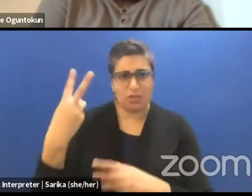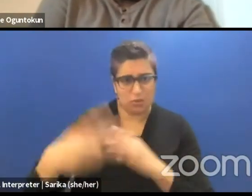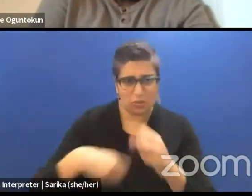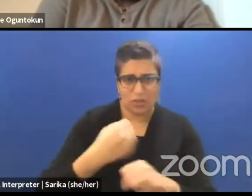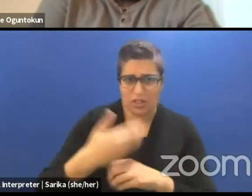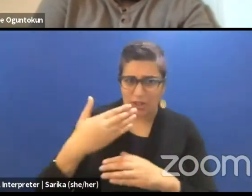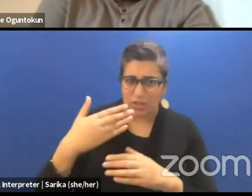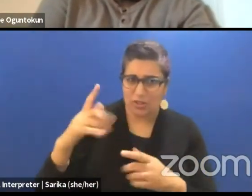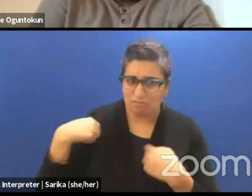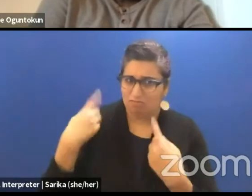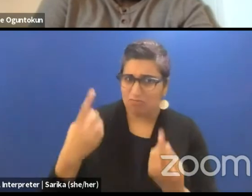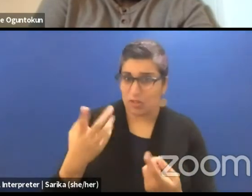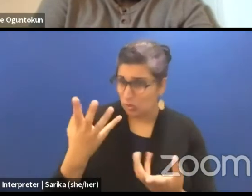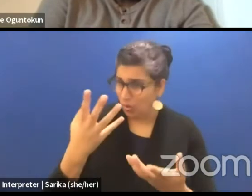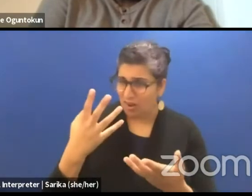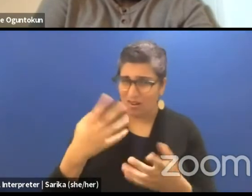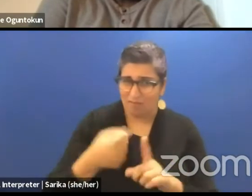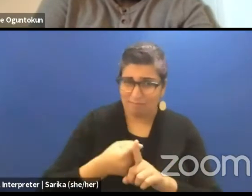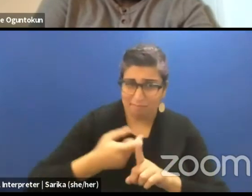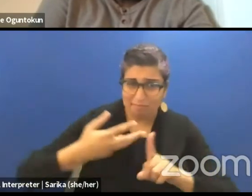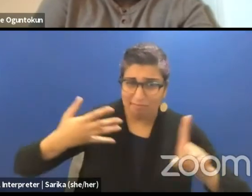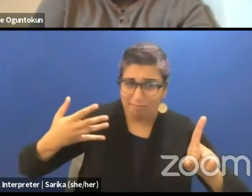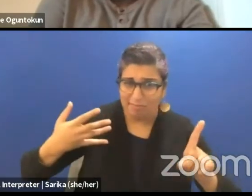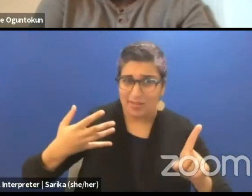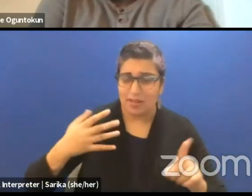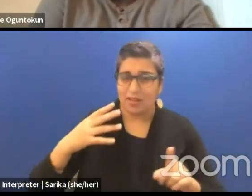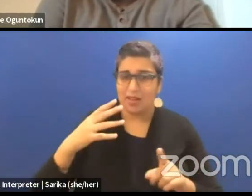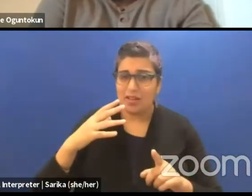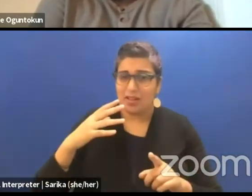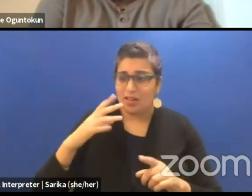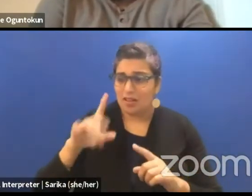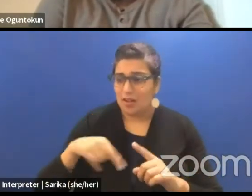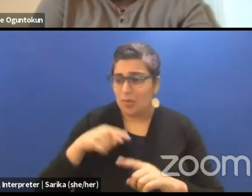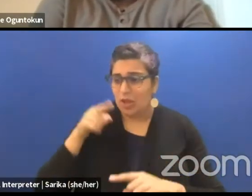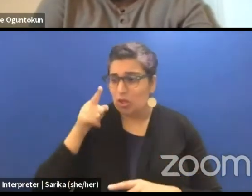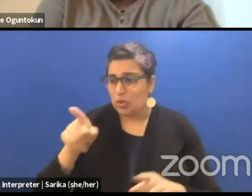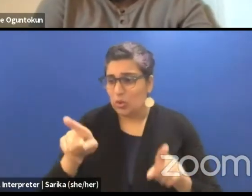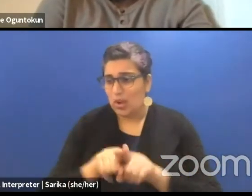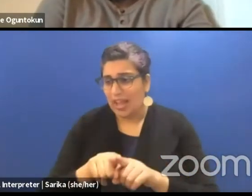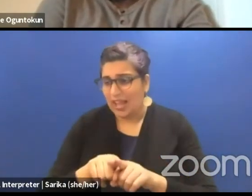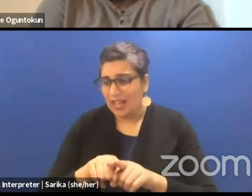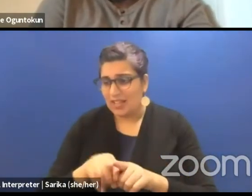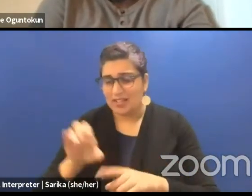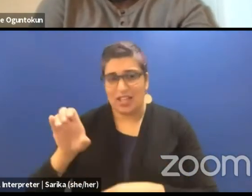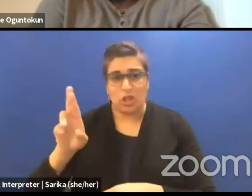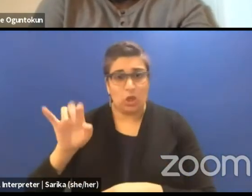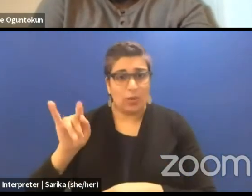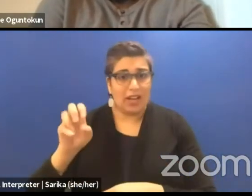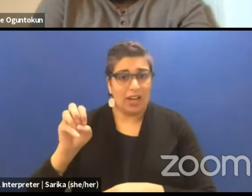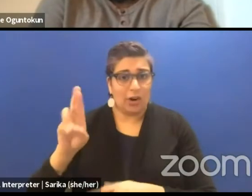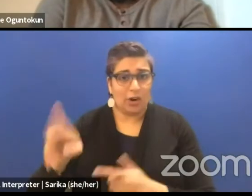Do you wanna speak to that Lloyd, in terms of you being a curator and a programmer for a festival?